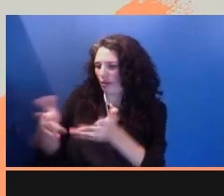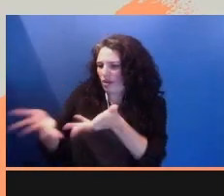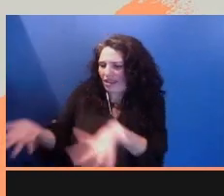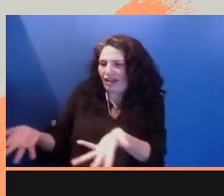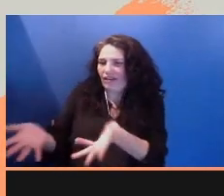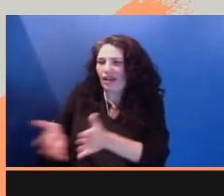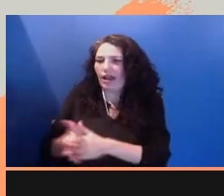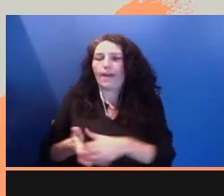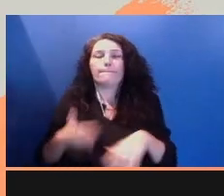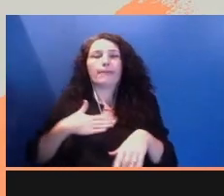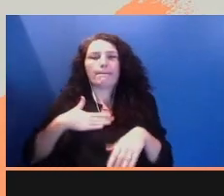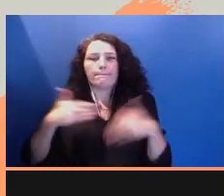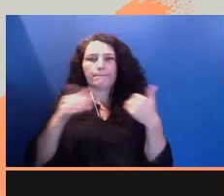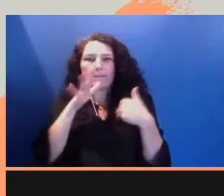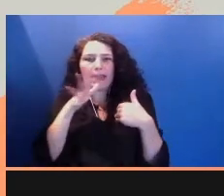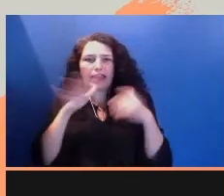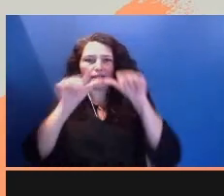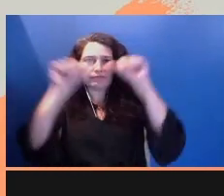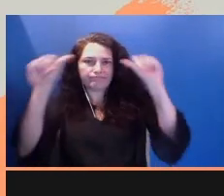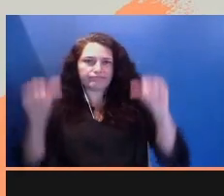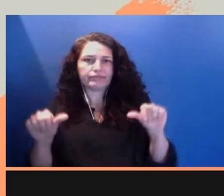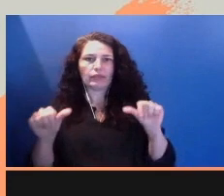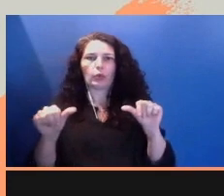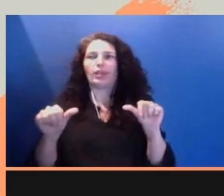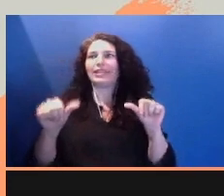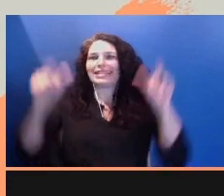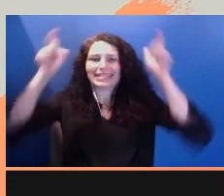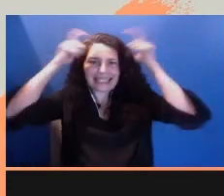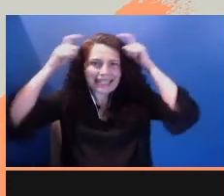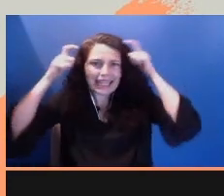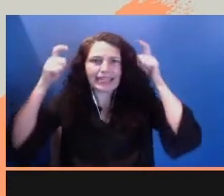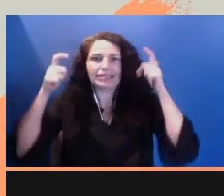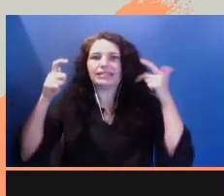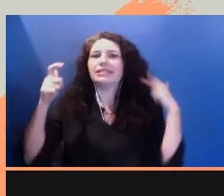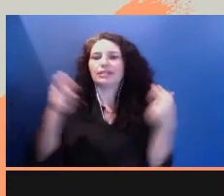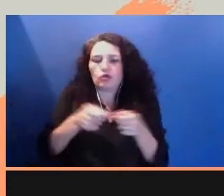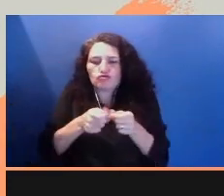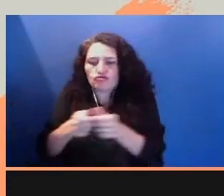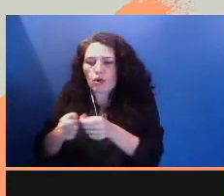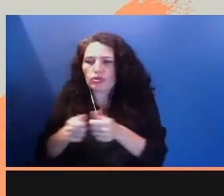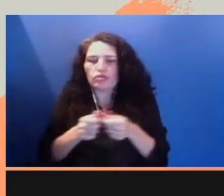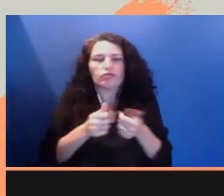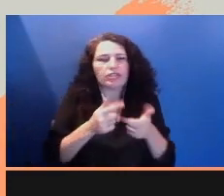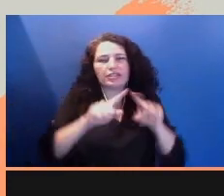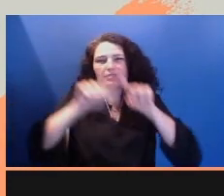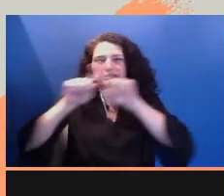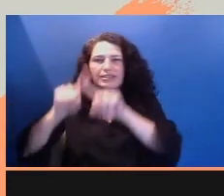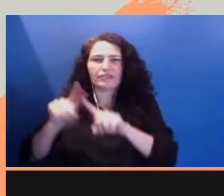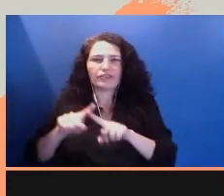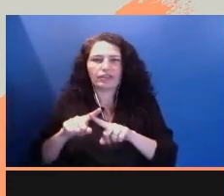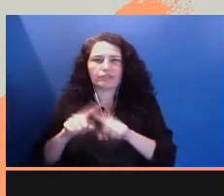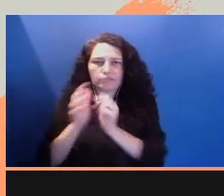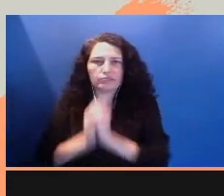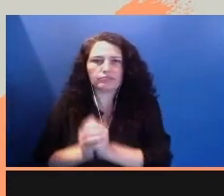and candles and rosaries. In the center was a cracked Virgin Mary, a plaster bust with a broken nose